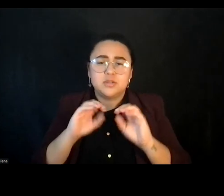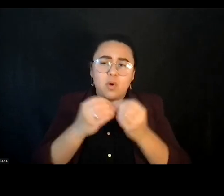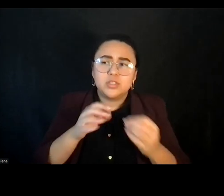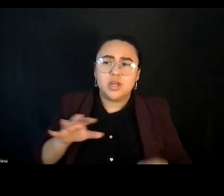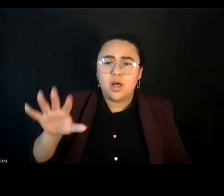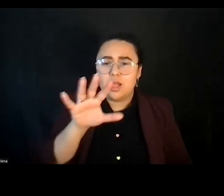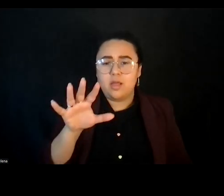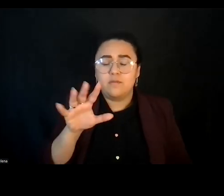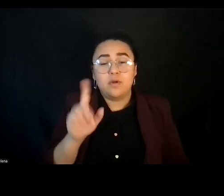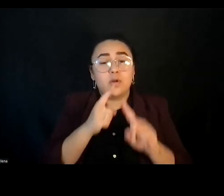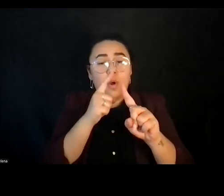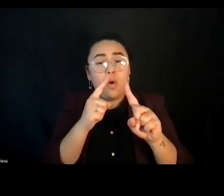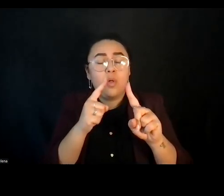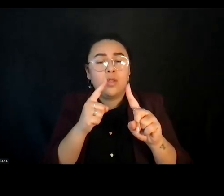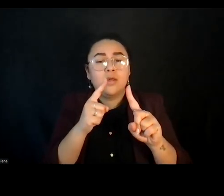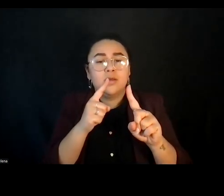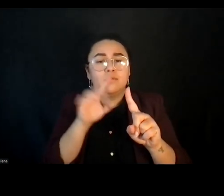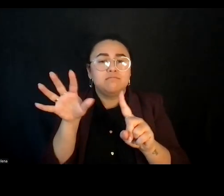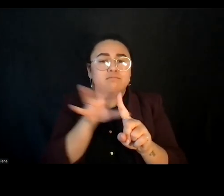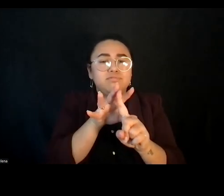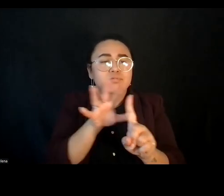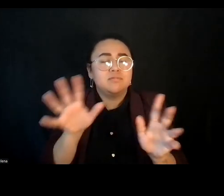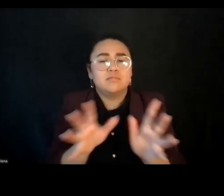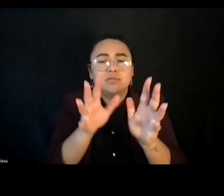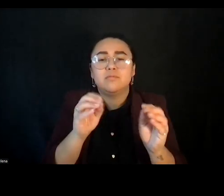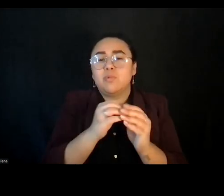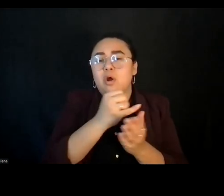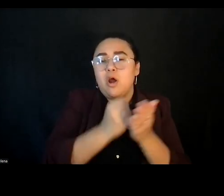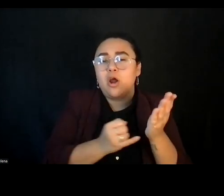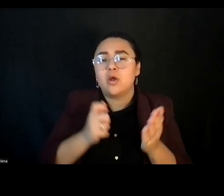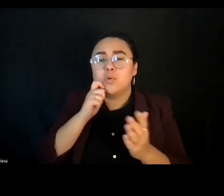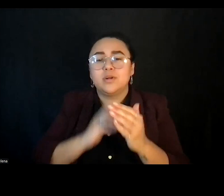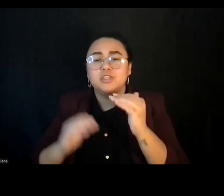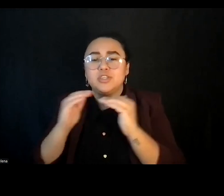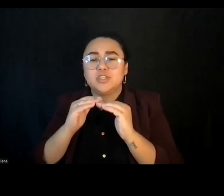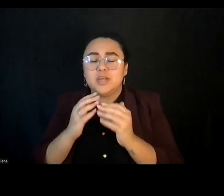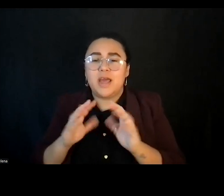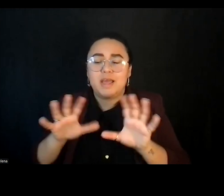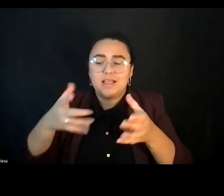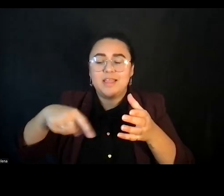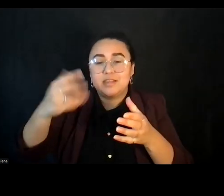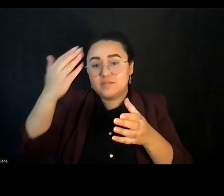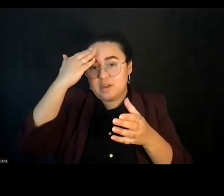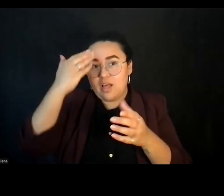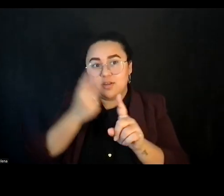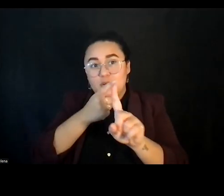to advance art and racial justice and this idea of building collective knowledge towards change.